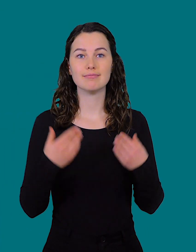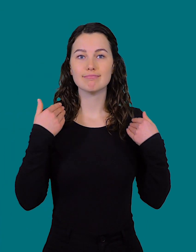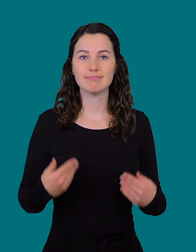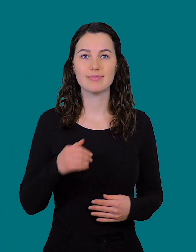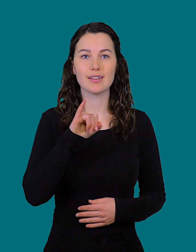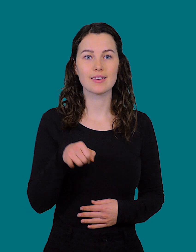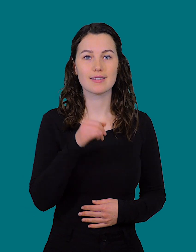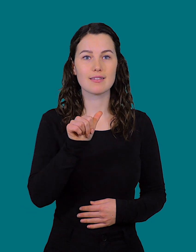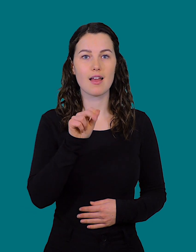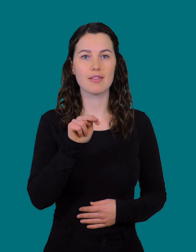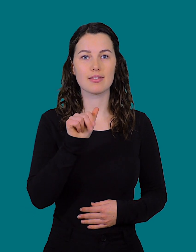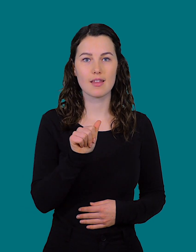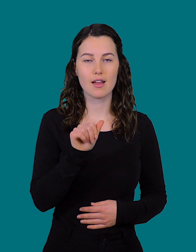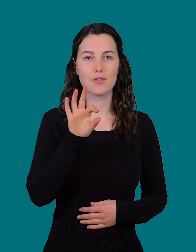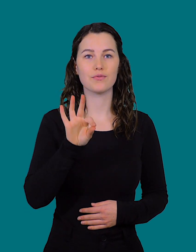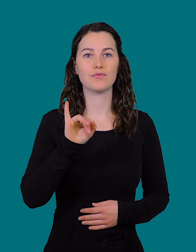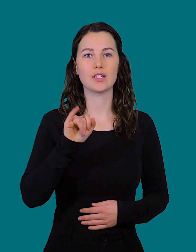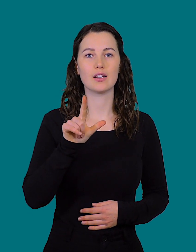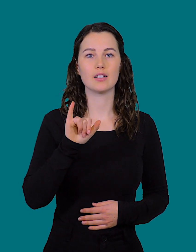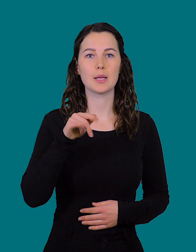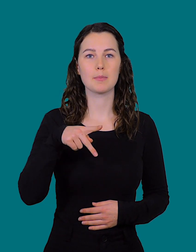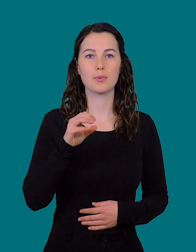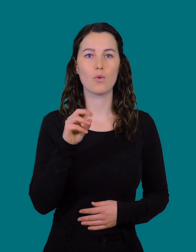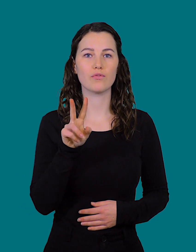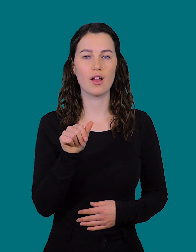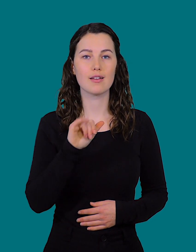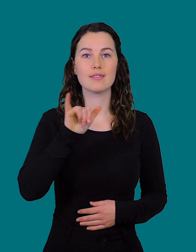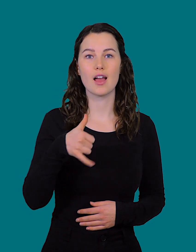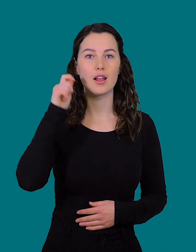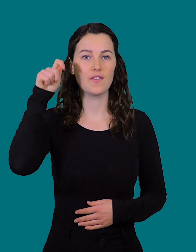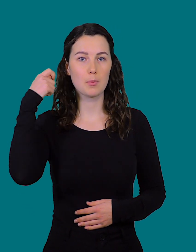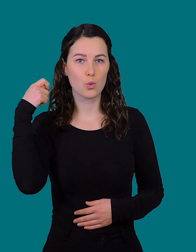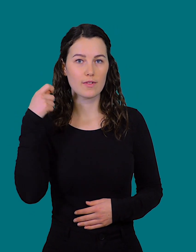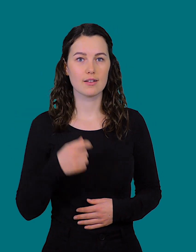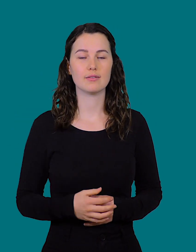This is Jana Filipová. This is her sign name.